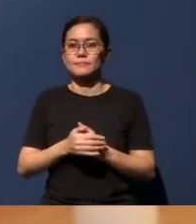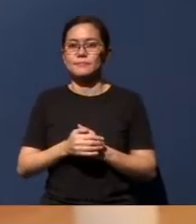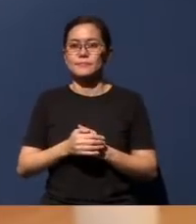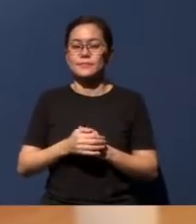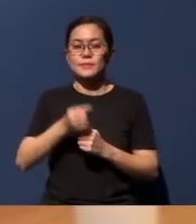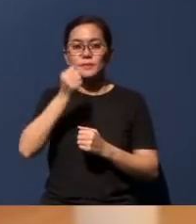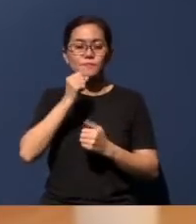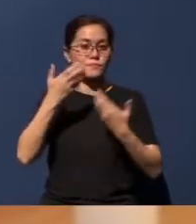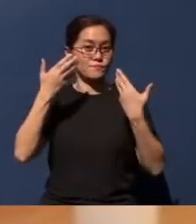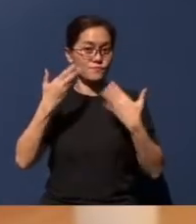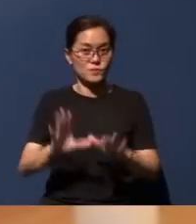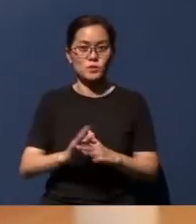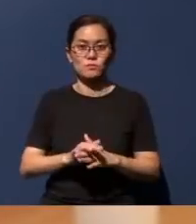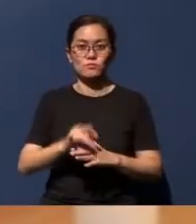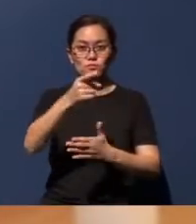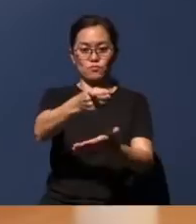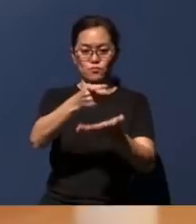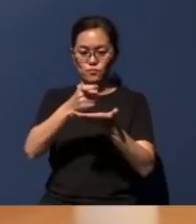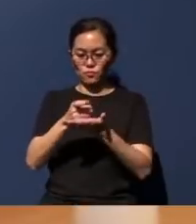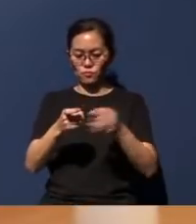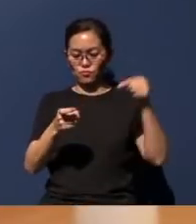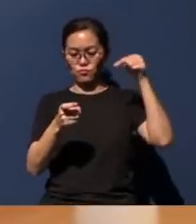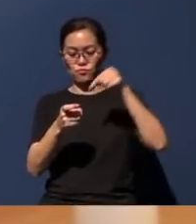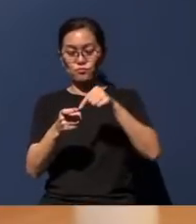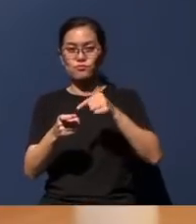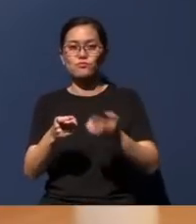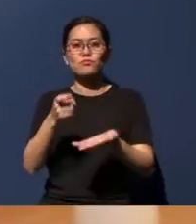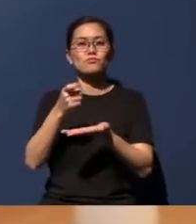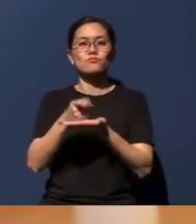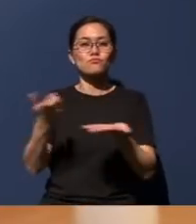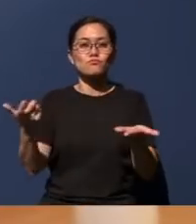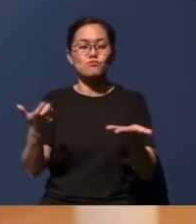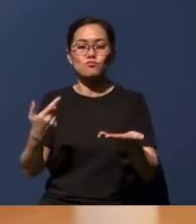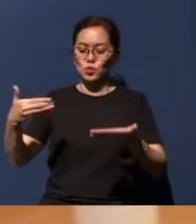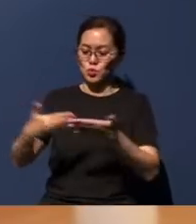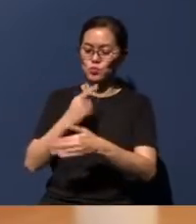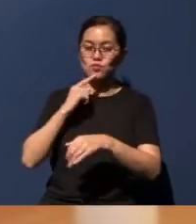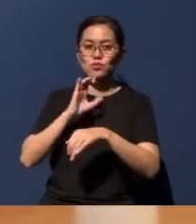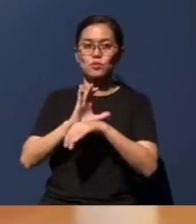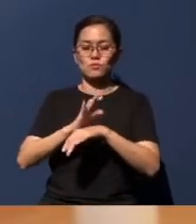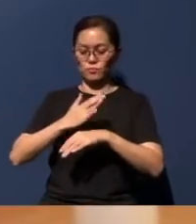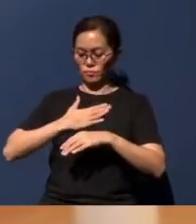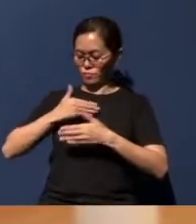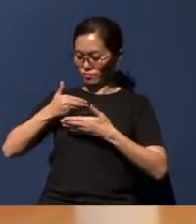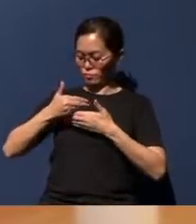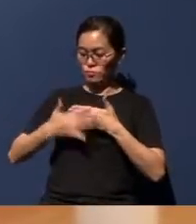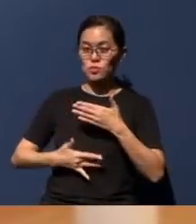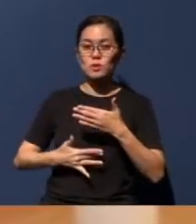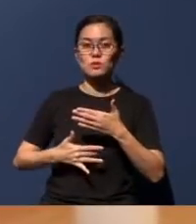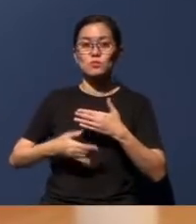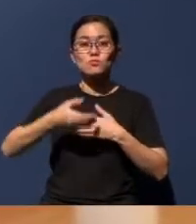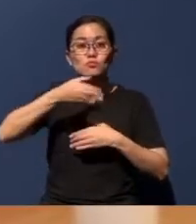supper He took the cup, saying, 'This cup is the new covenant in My blood; do this, whenever you drink it,